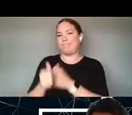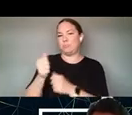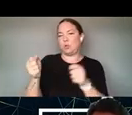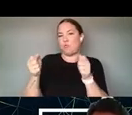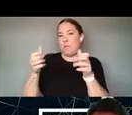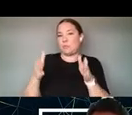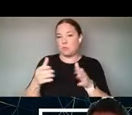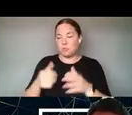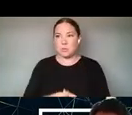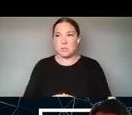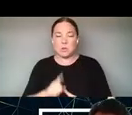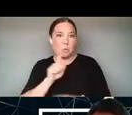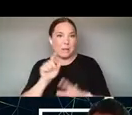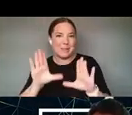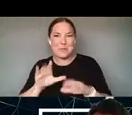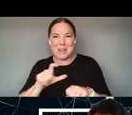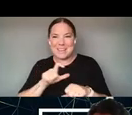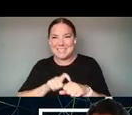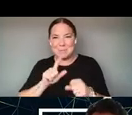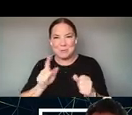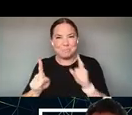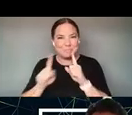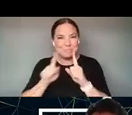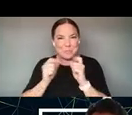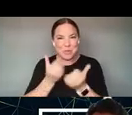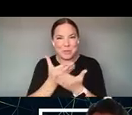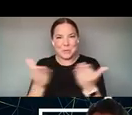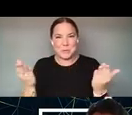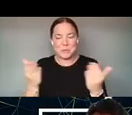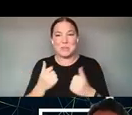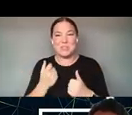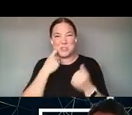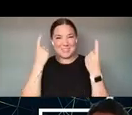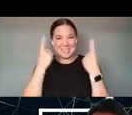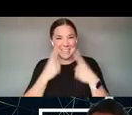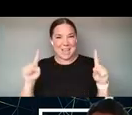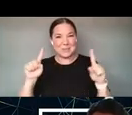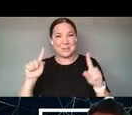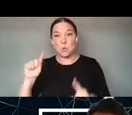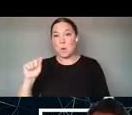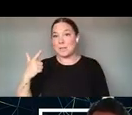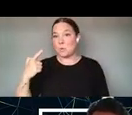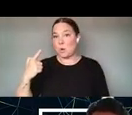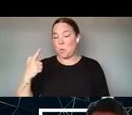IT'S GREAT TIMING SPEAKING WITH YOU ALL BECAUSE WE JUST ANNOUNCED OUR 2021 FELLOWS. WE HAVE AN ANNUAL